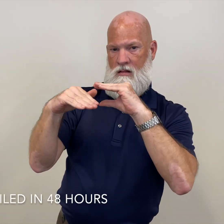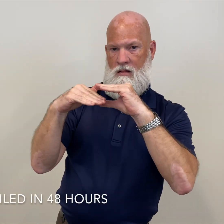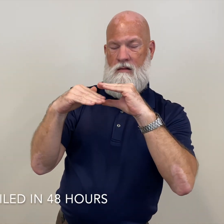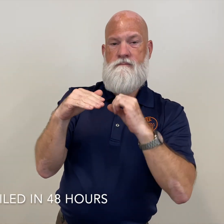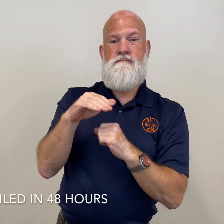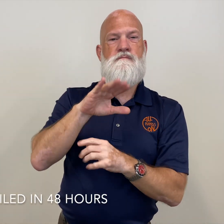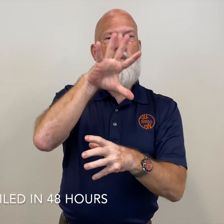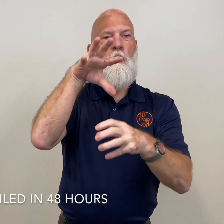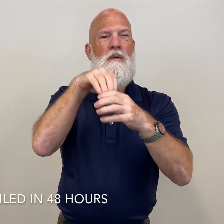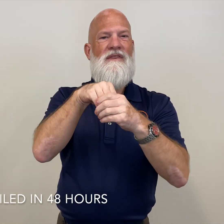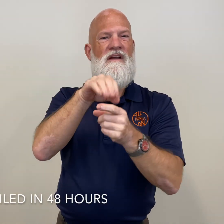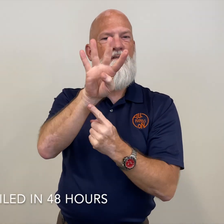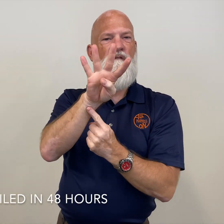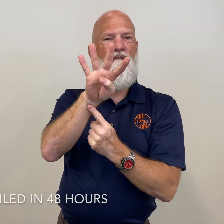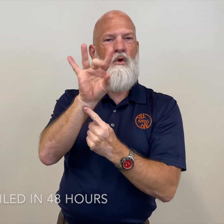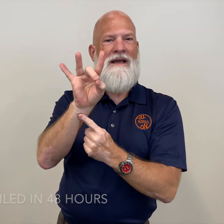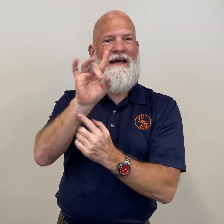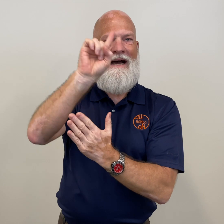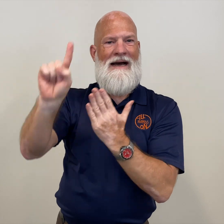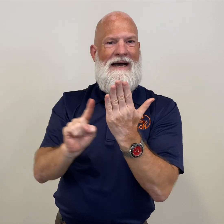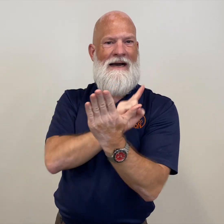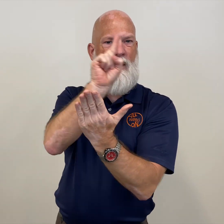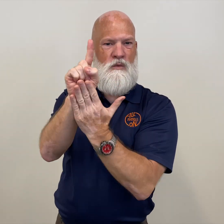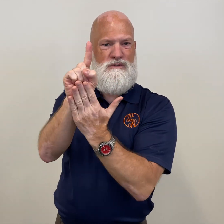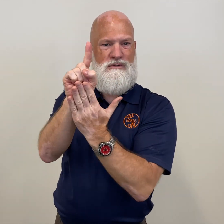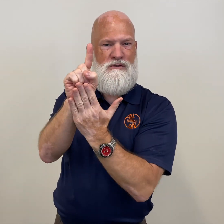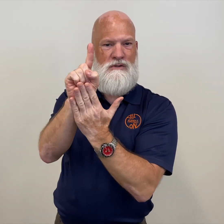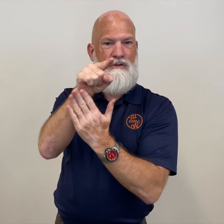usually within 48 hours